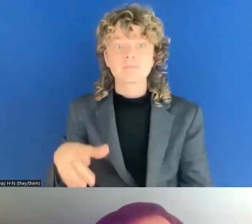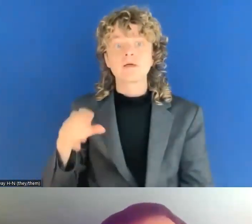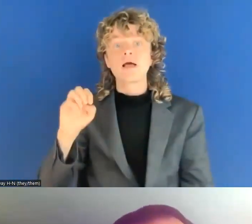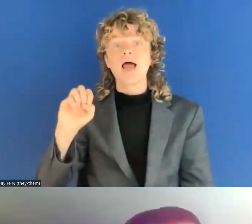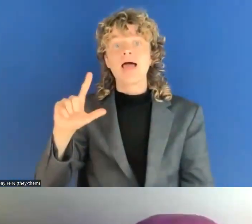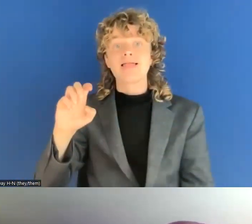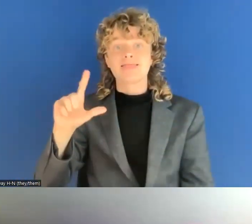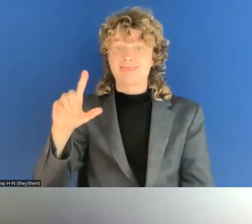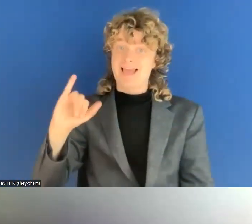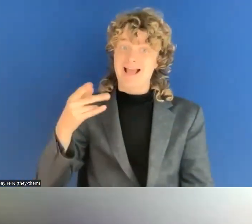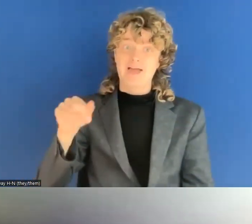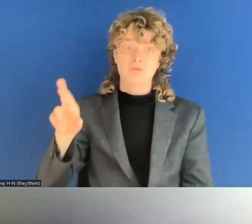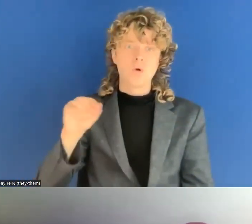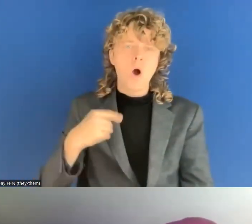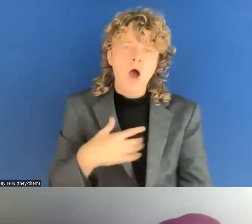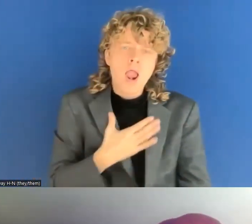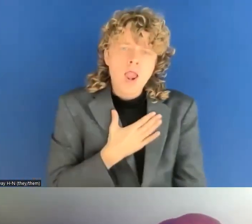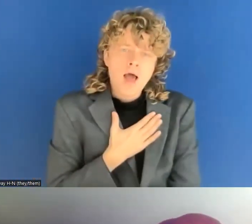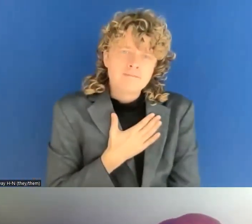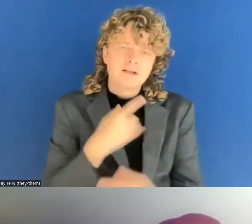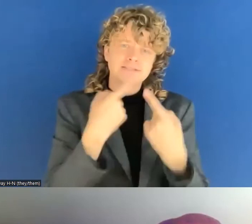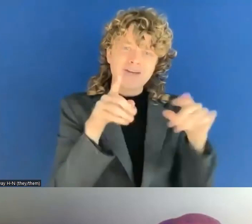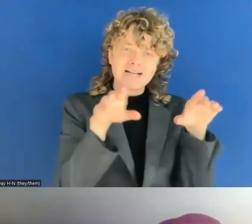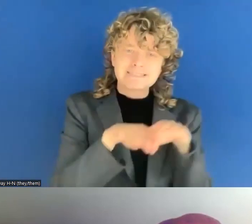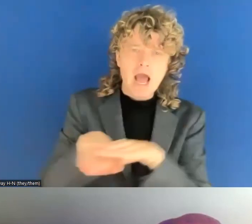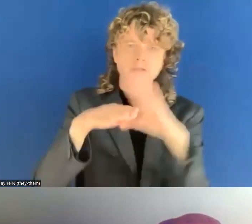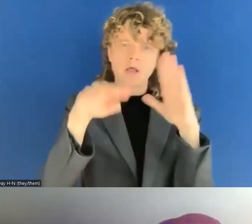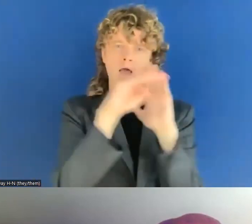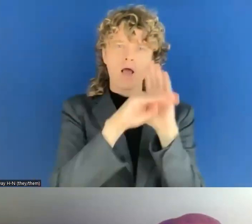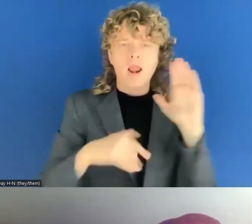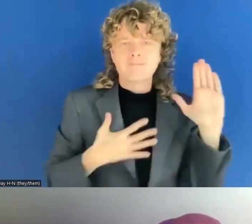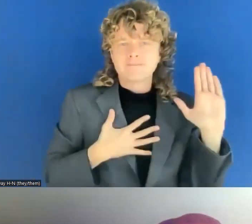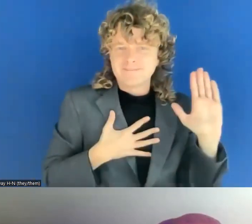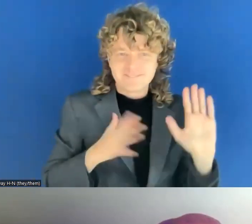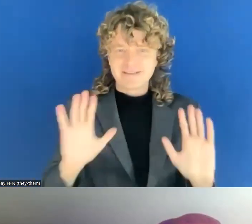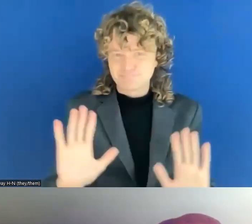We all love standards. Yeah. Yeah. And the numbering of the standards. That's really interesting.